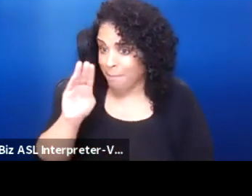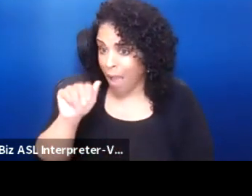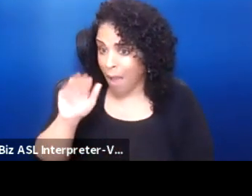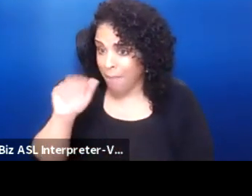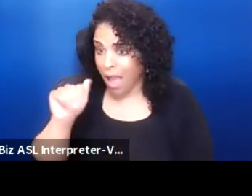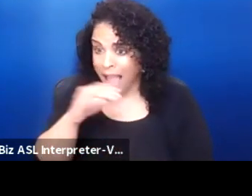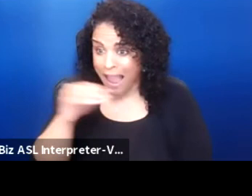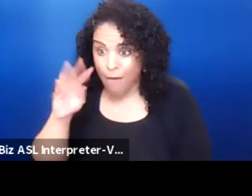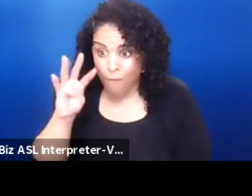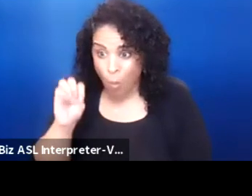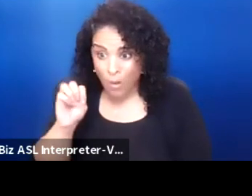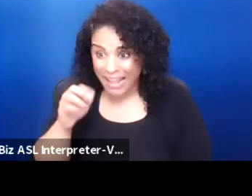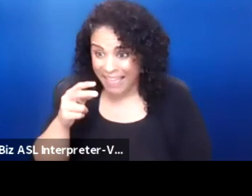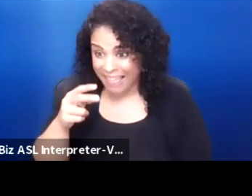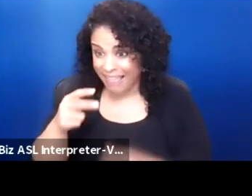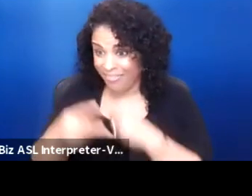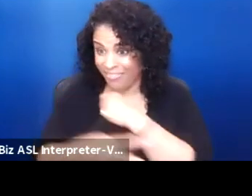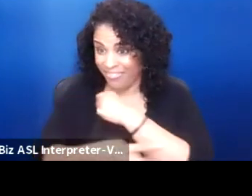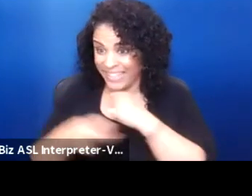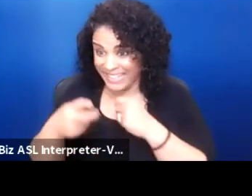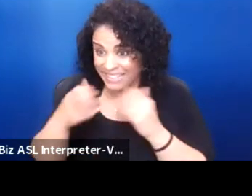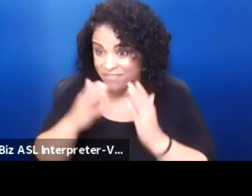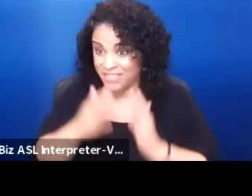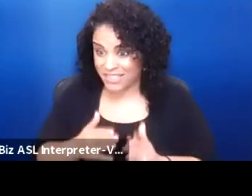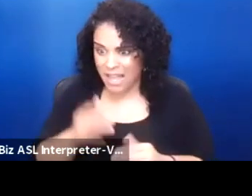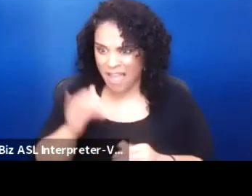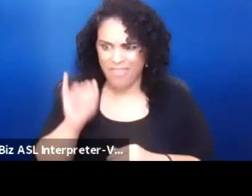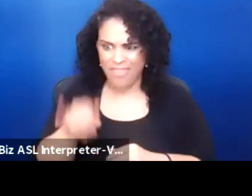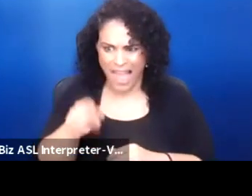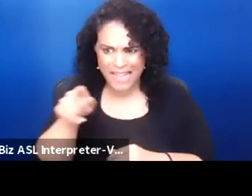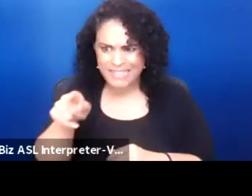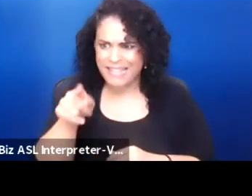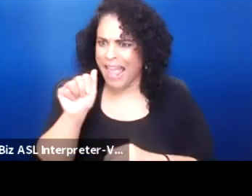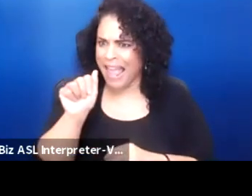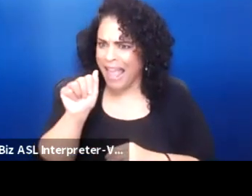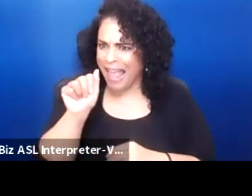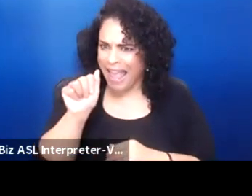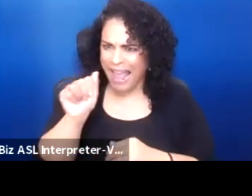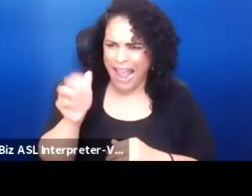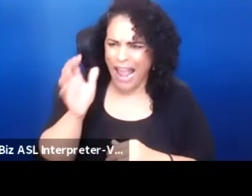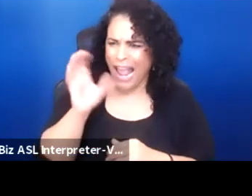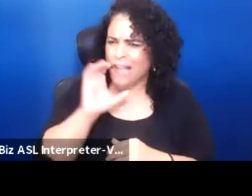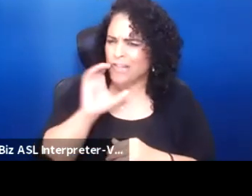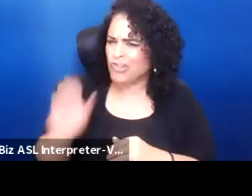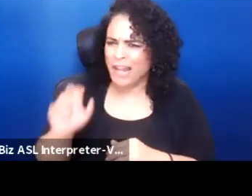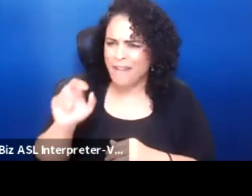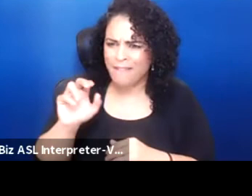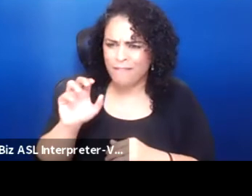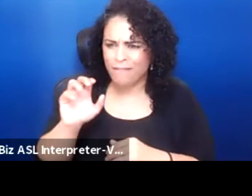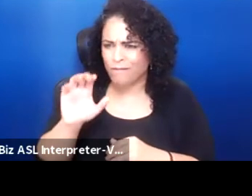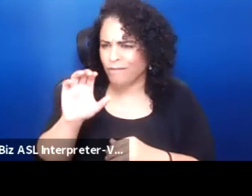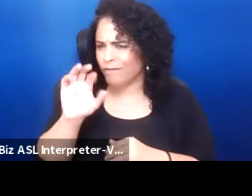That's an ancient Persian folk tale that has got 2,000 years of being appropriated